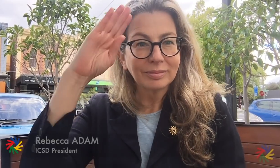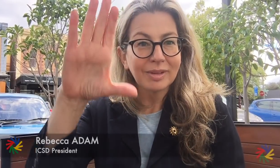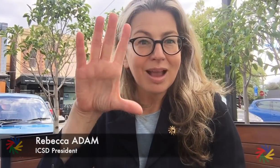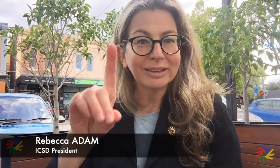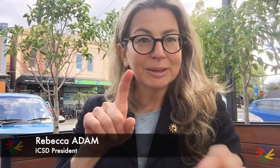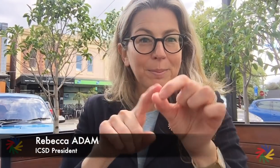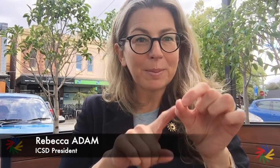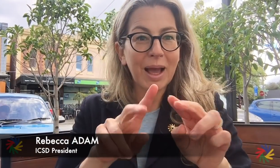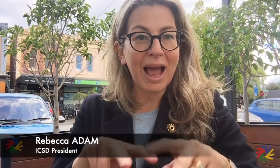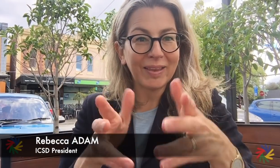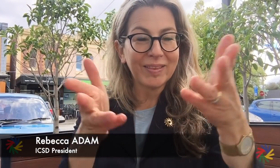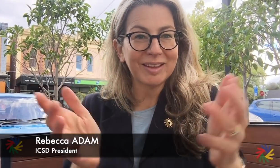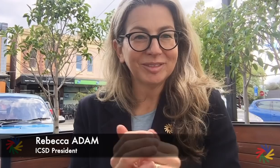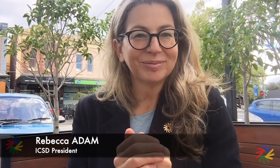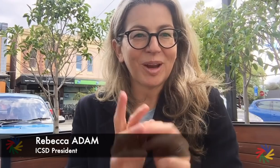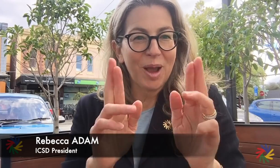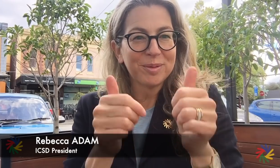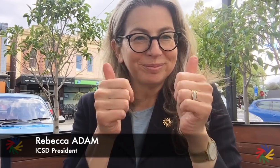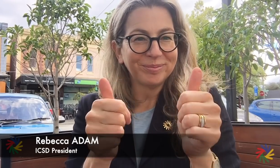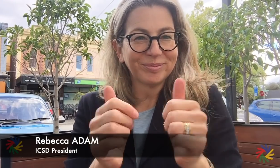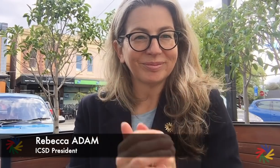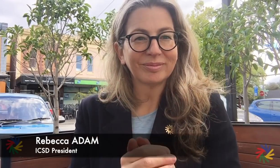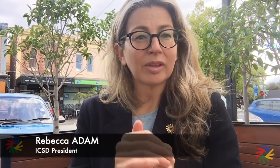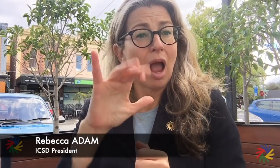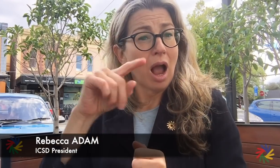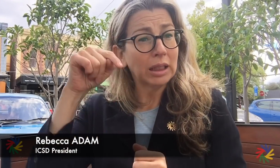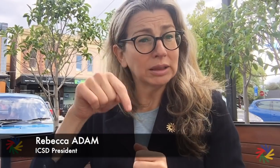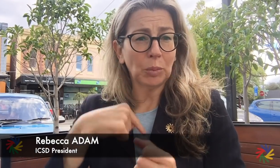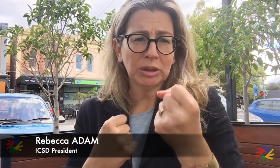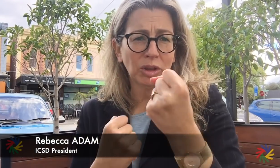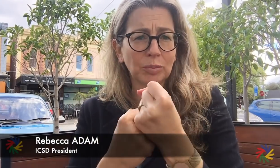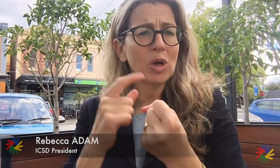Greetings ICSD members and athletes. I hope this message finds you well.